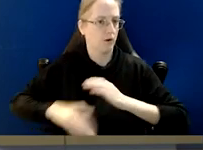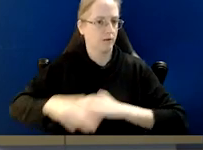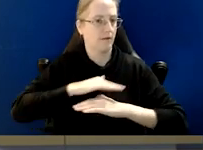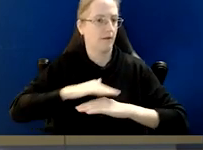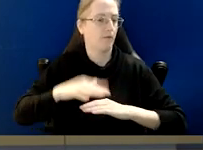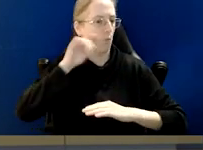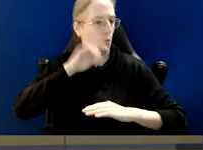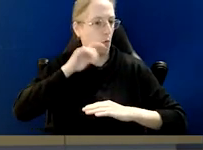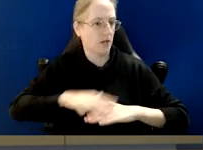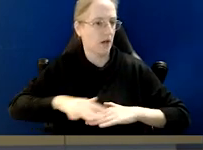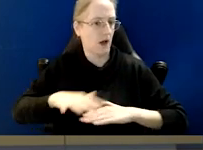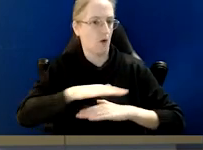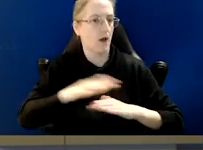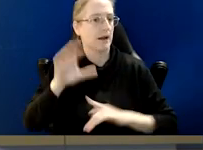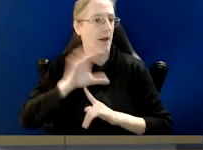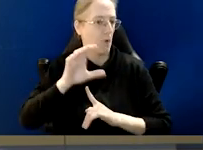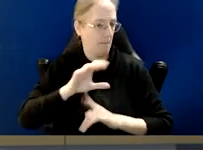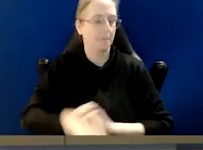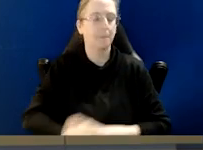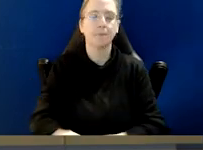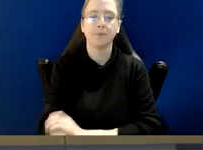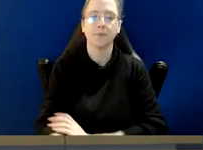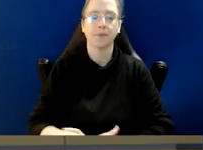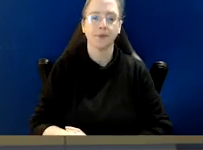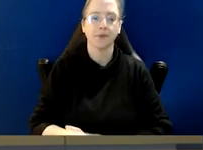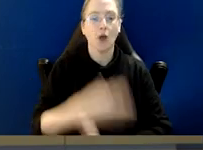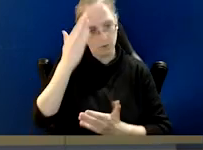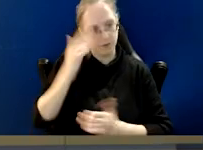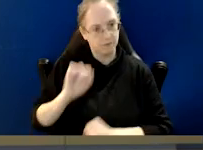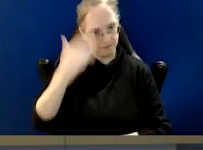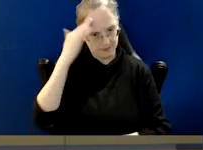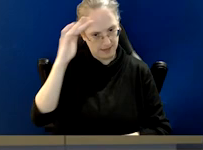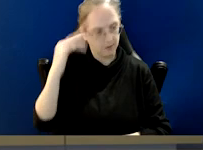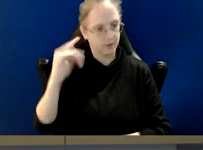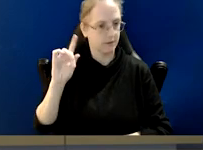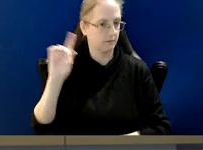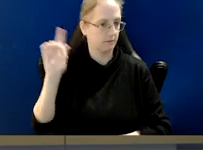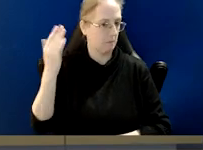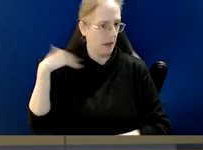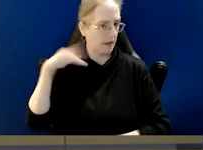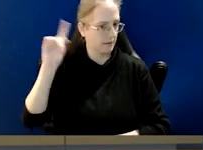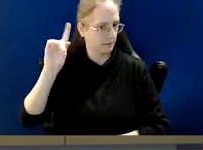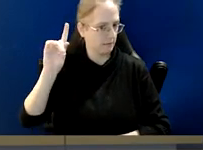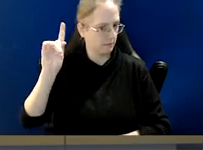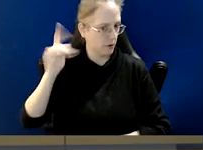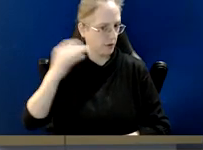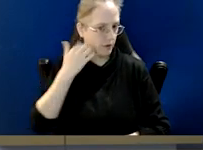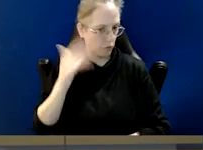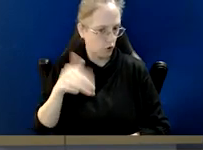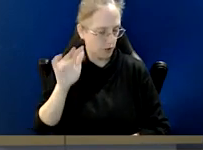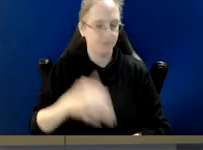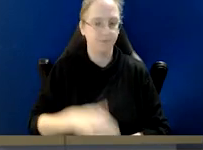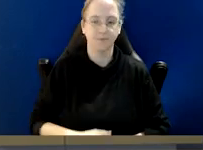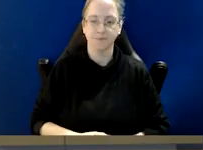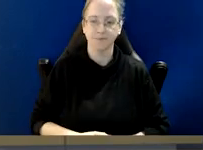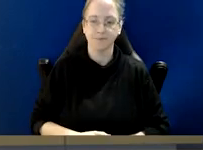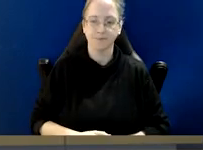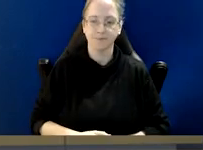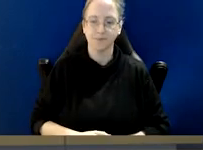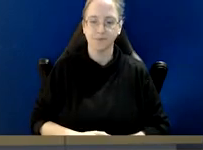the Traditional Custodians of the lands and waterways in and around Canberra. I pay my respects to their Elders past, present, and emerging.